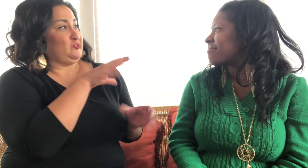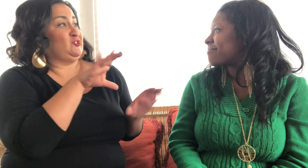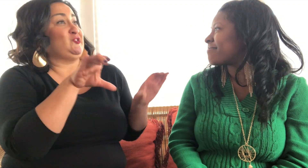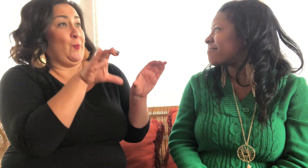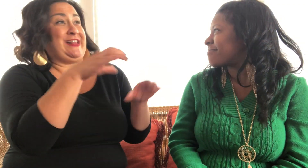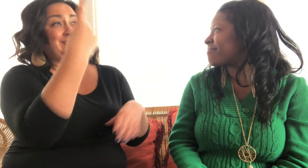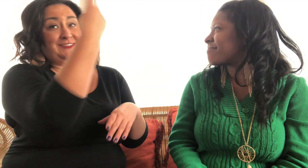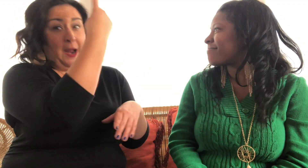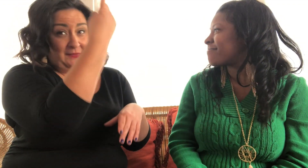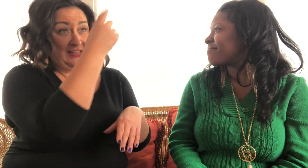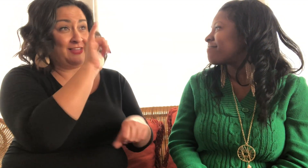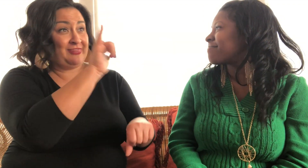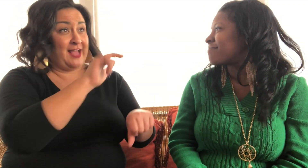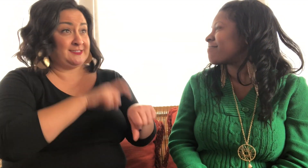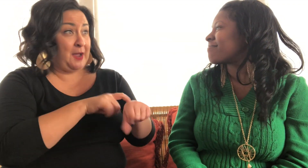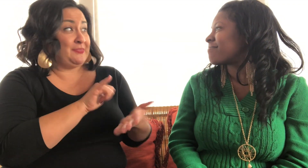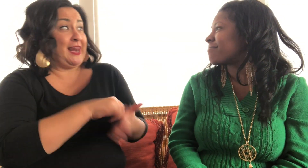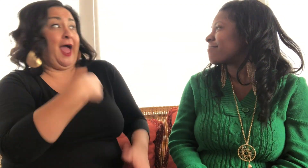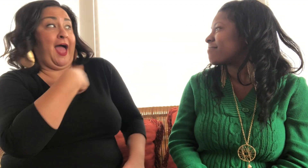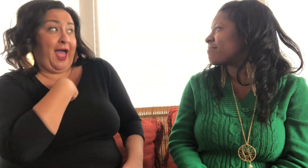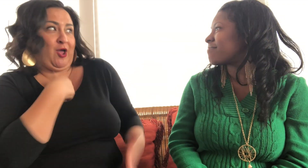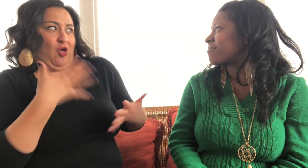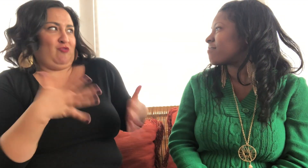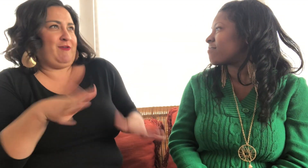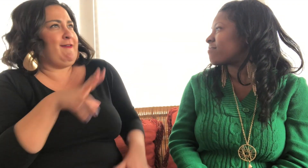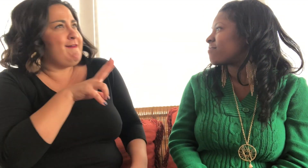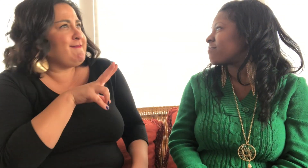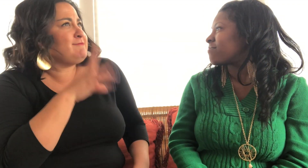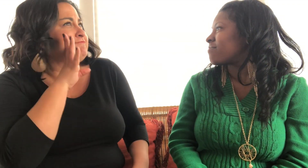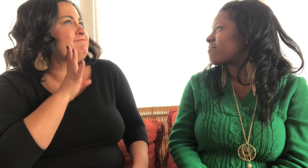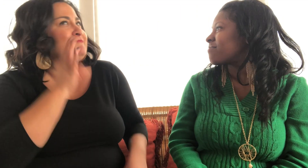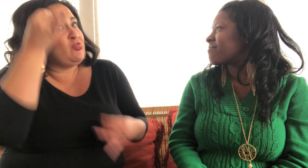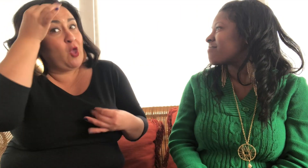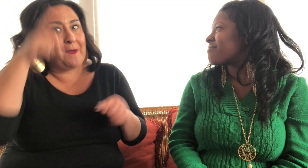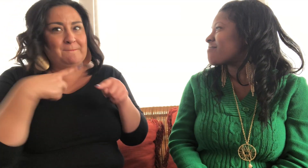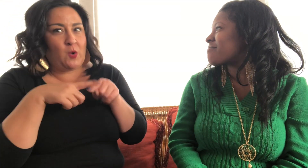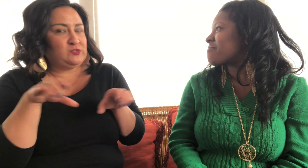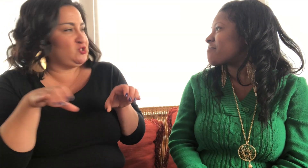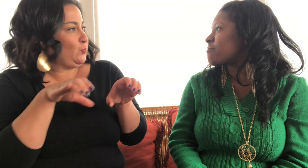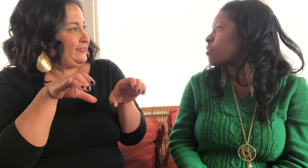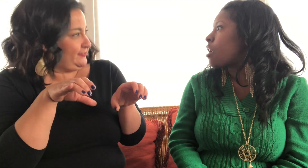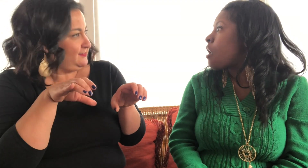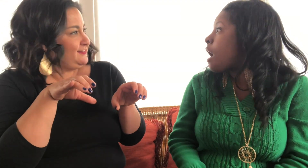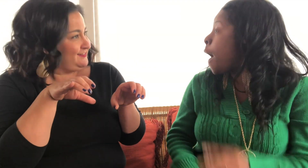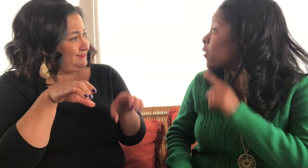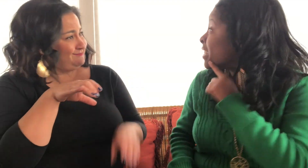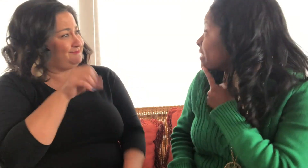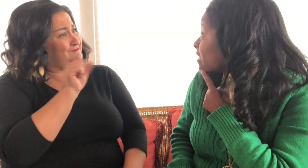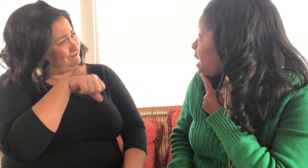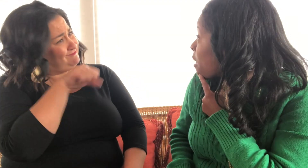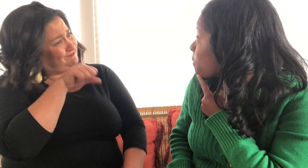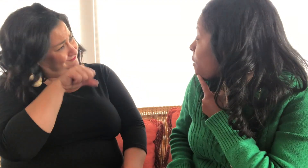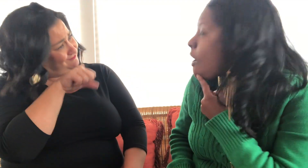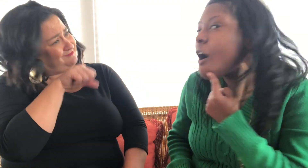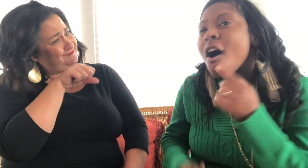And you were doing something, at that same time, I was already thinking of doing Melmira. Are you serious? Yes.